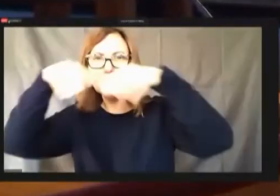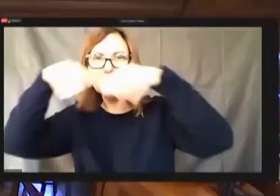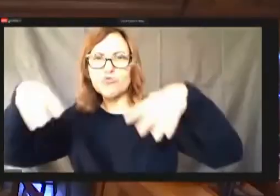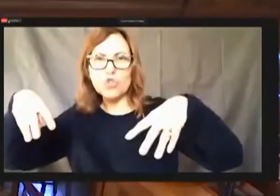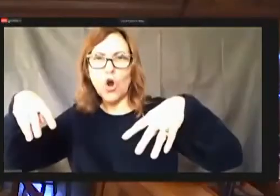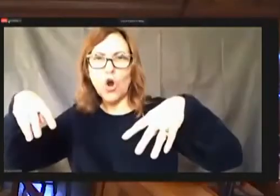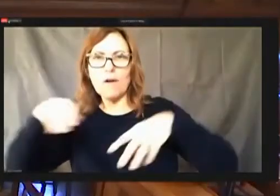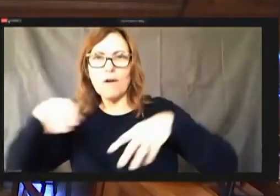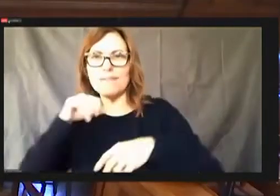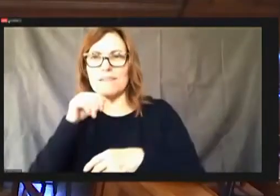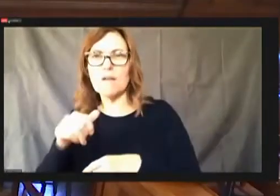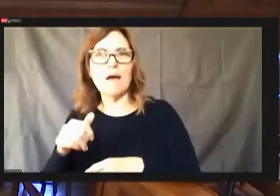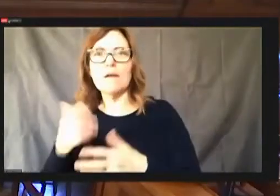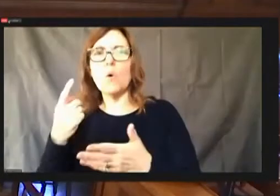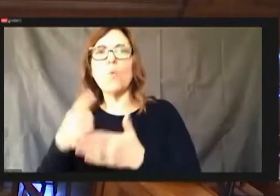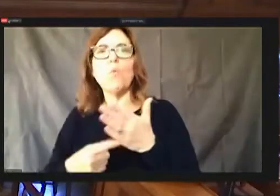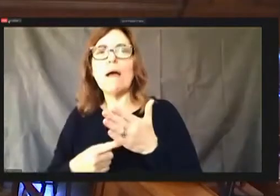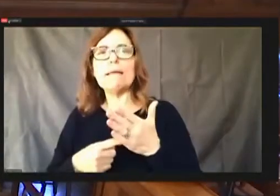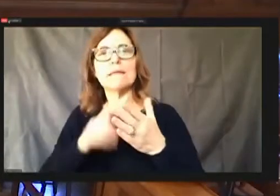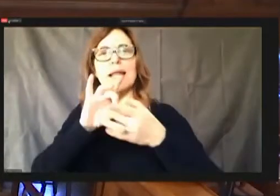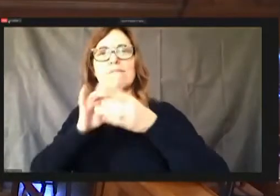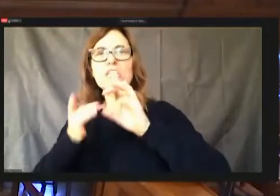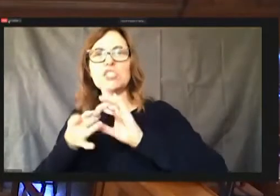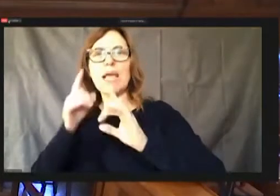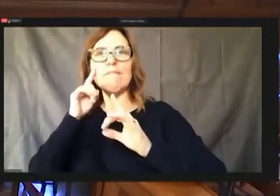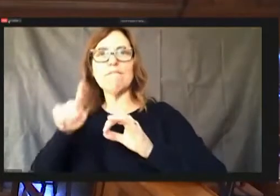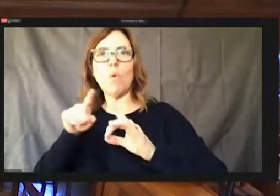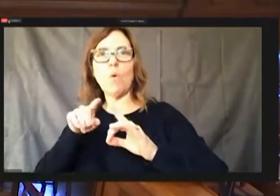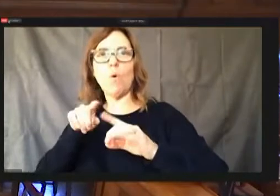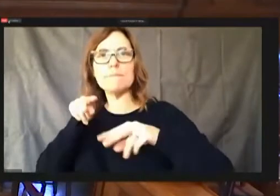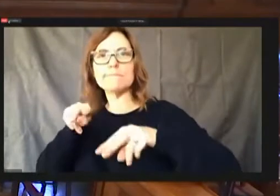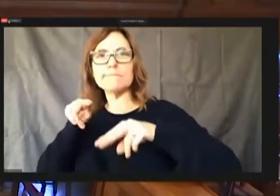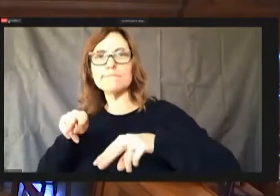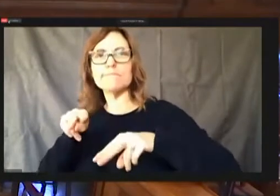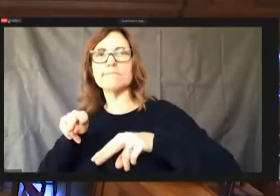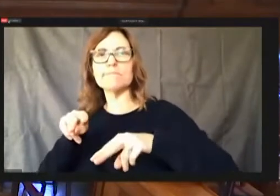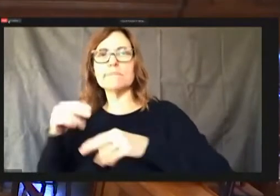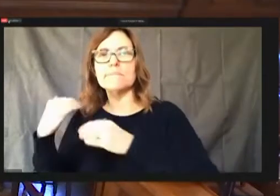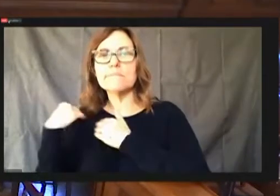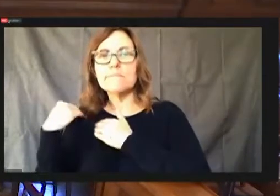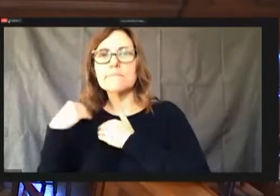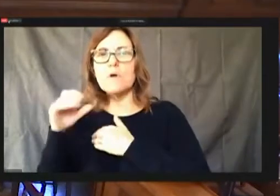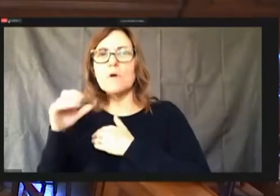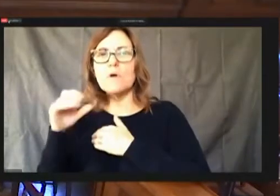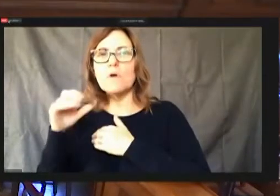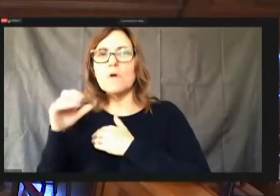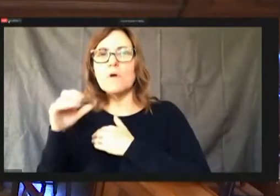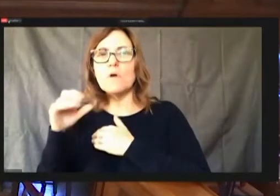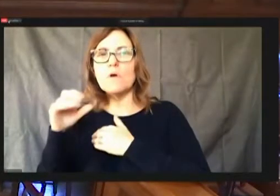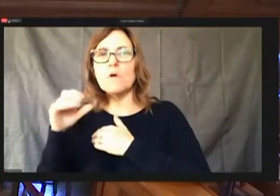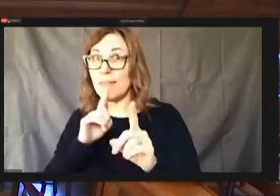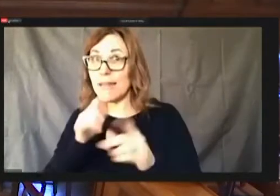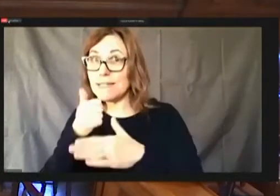It is under the mayor's office. Everything's our mayor's office so it's public works.